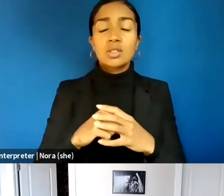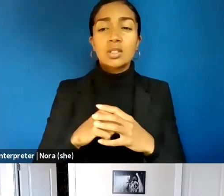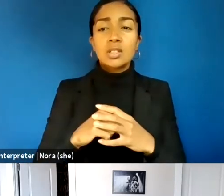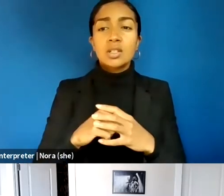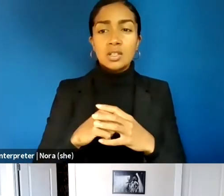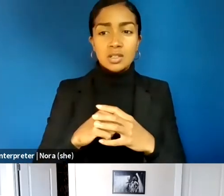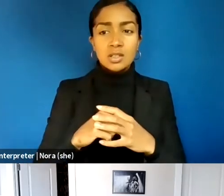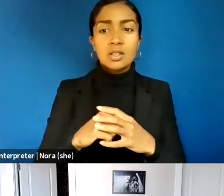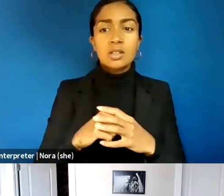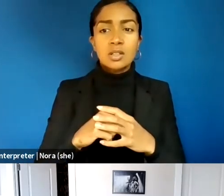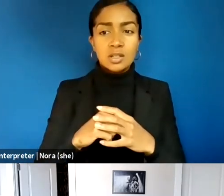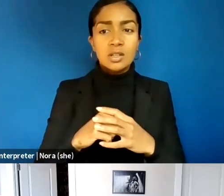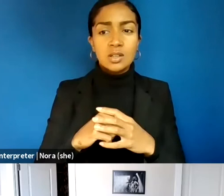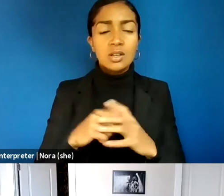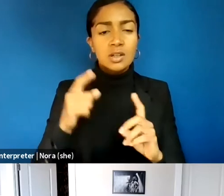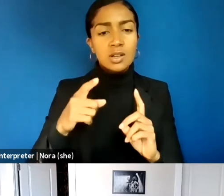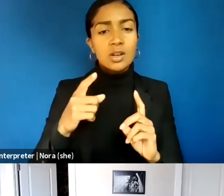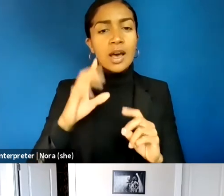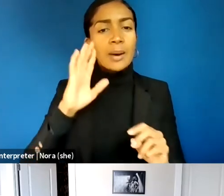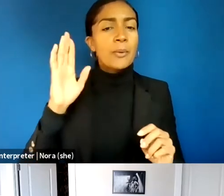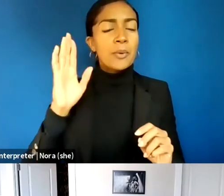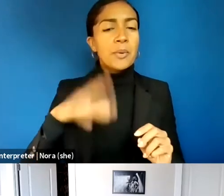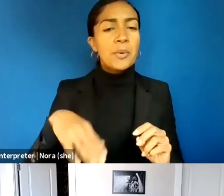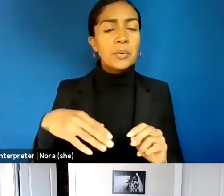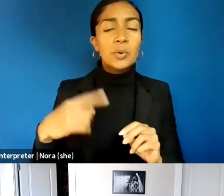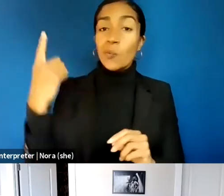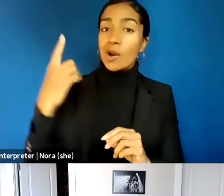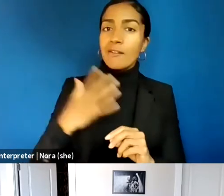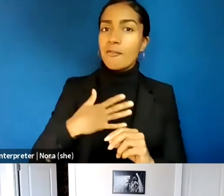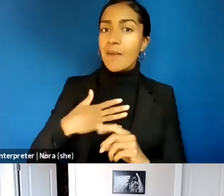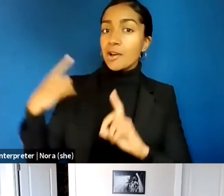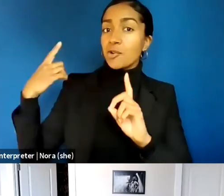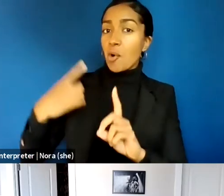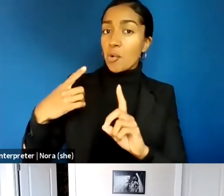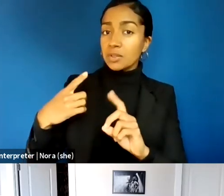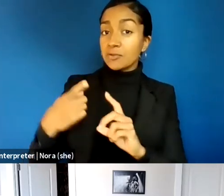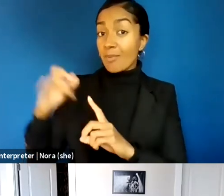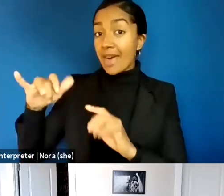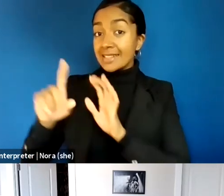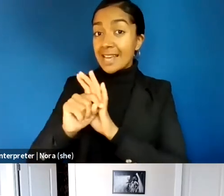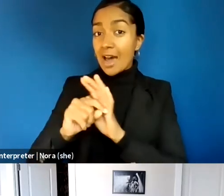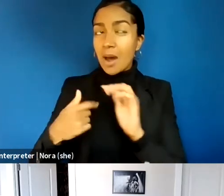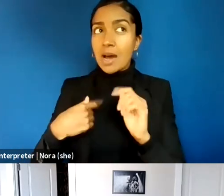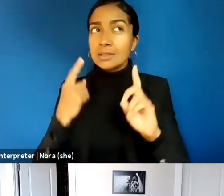So I think that was great to have a great variety of words also. And I think for a curious thing that happened, I remember that as one of my goals I said that I would like to be better at public speaking and they got me in a meeting with a client and said, it's your turn, Jafet, you have to do that meeting. I'm afraid. I don't know if I can handle this.